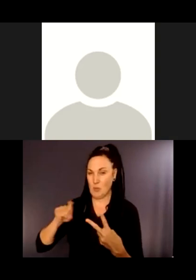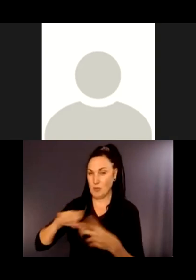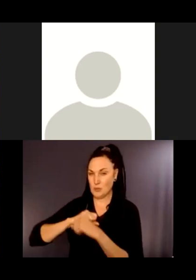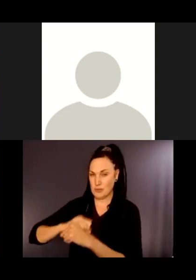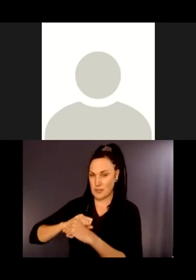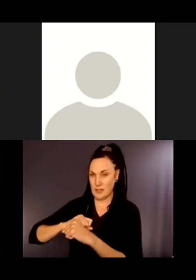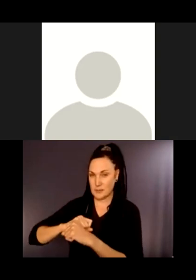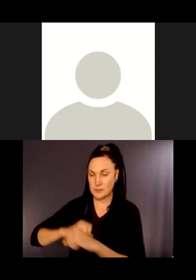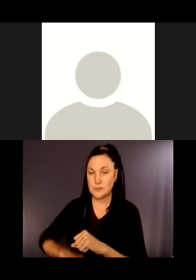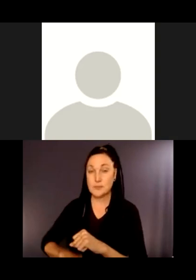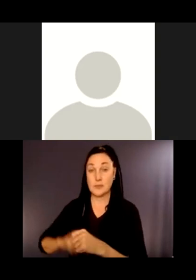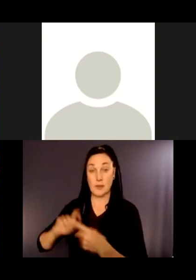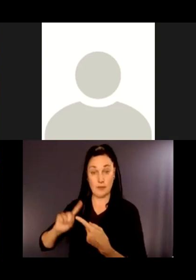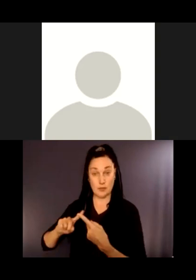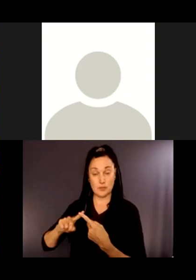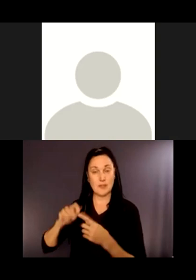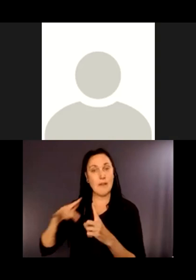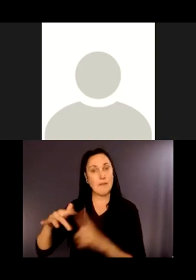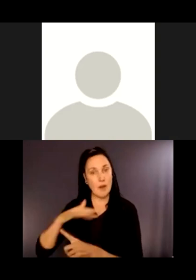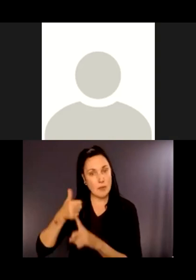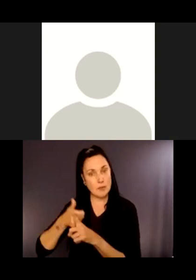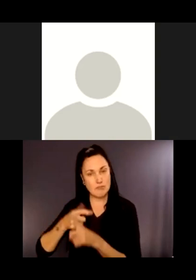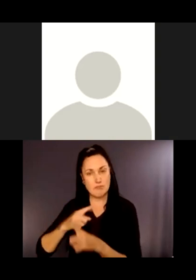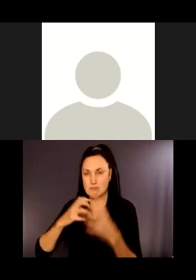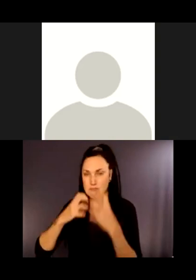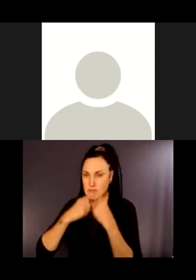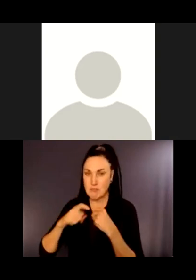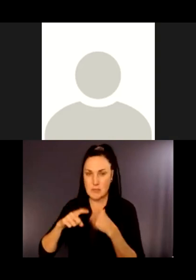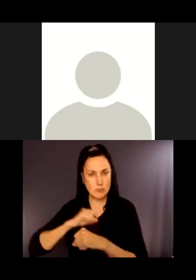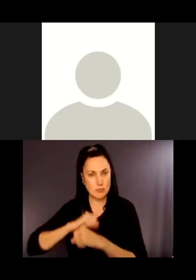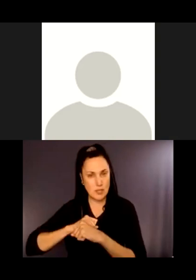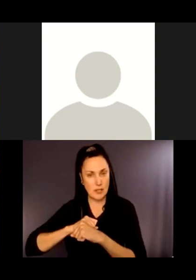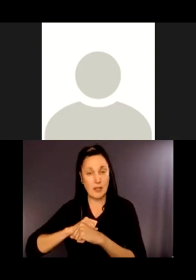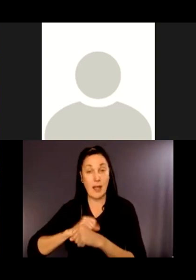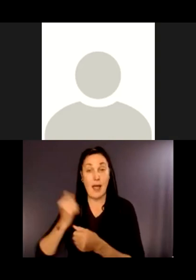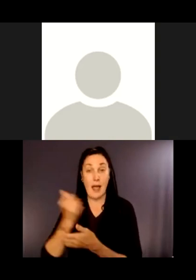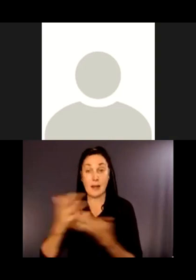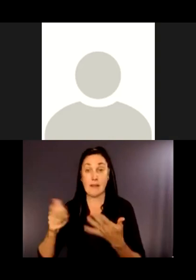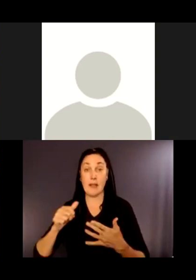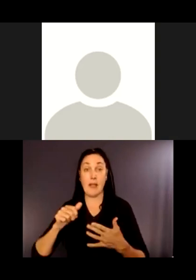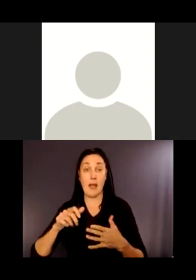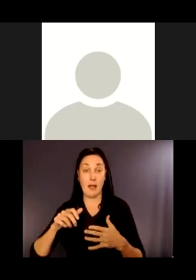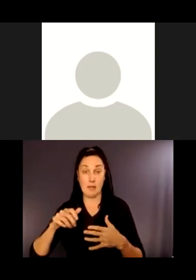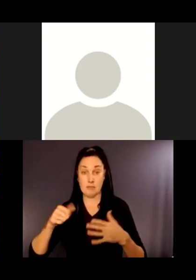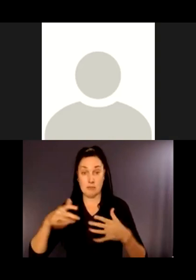One is the environment. Everything outside of pavement or gravel is an environmentally sensitive area.